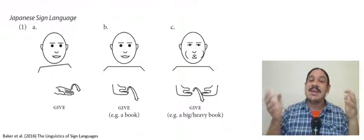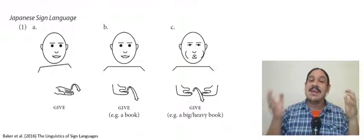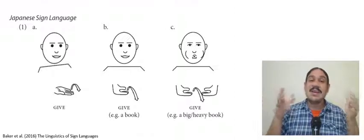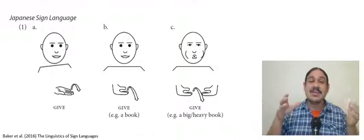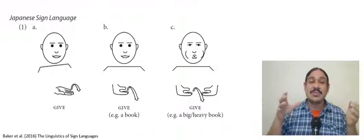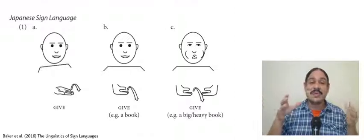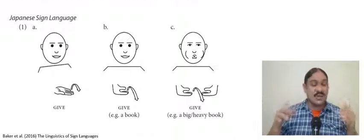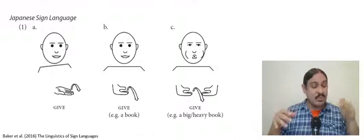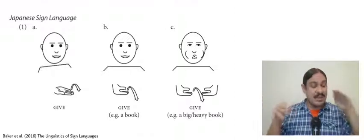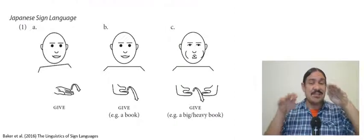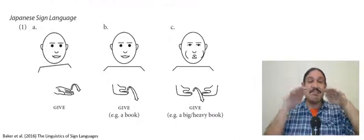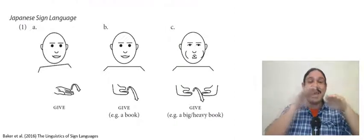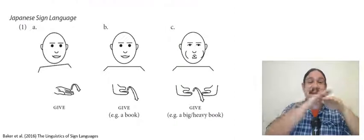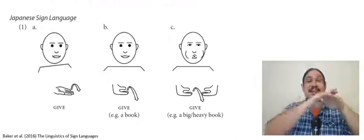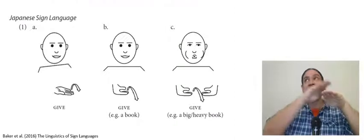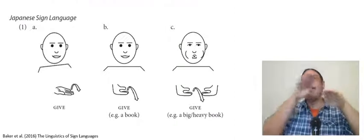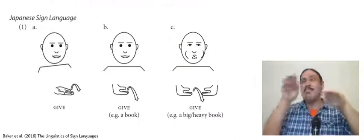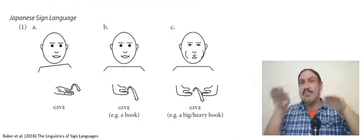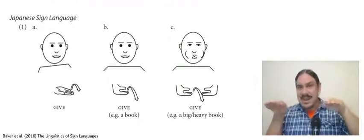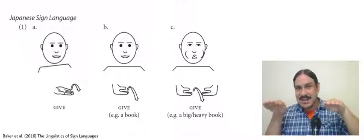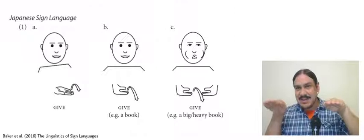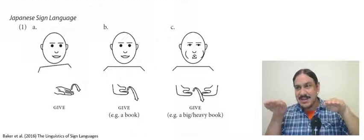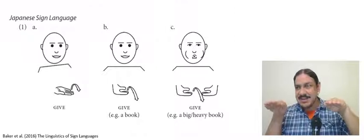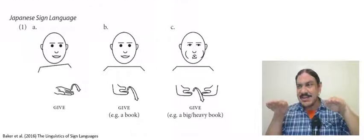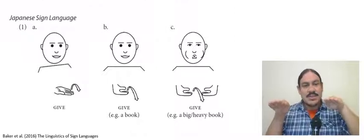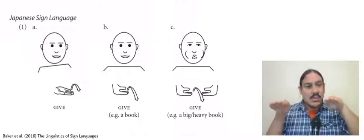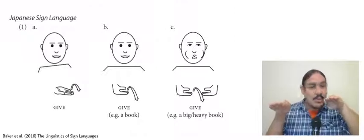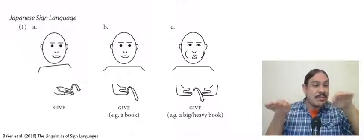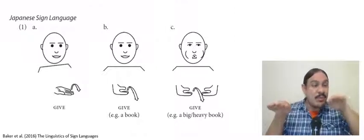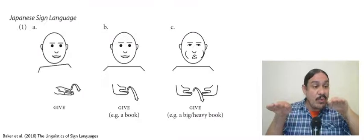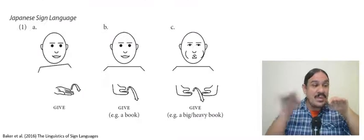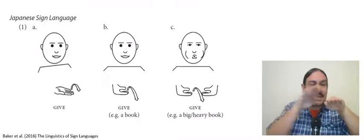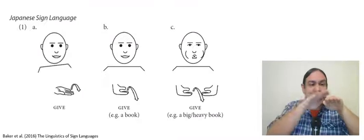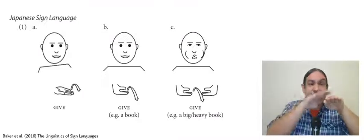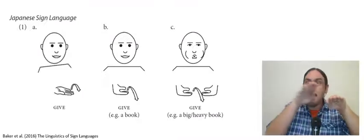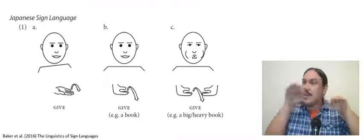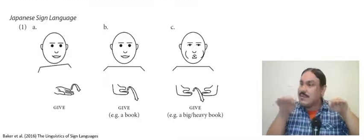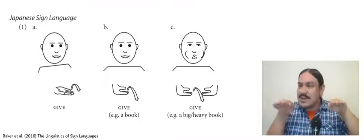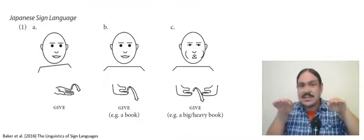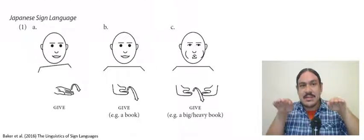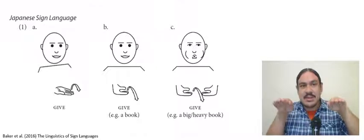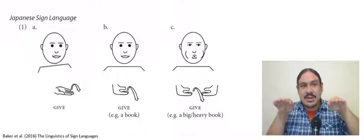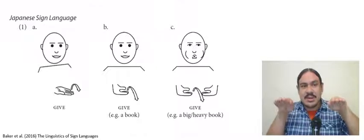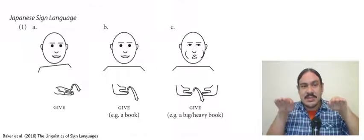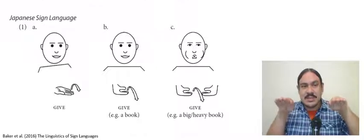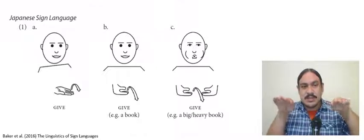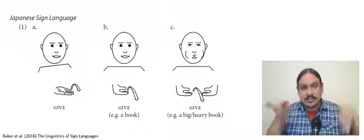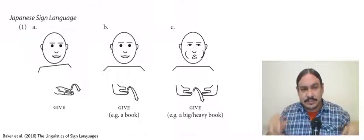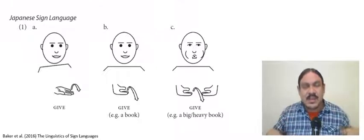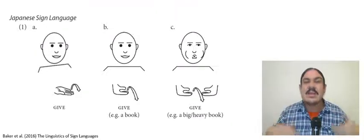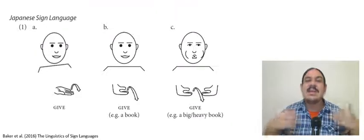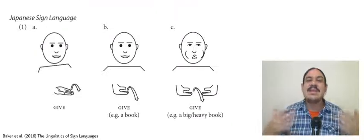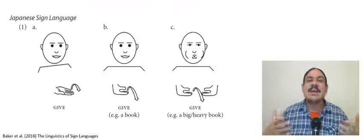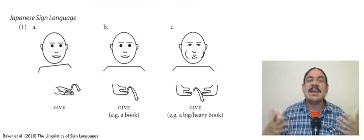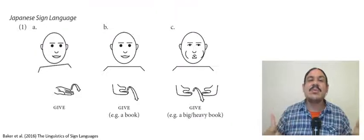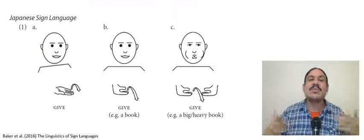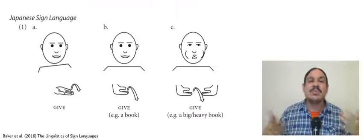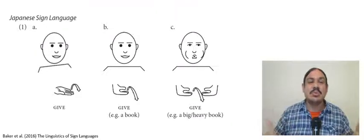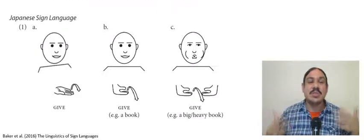word from the Japanese Sign Language 'to give' this is the root you could modify the root with a